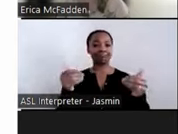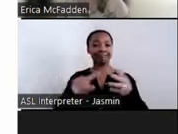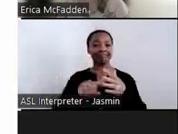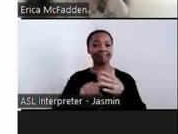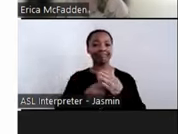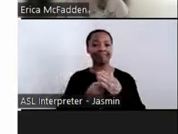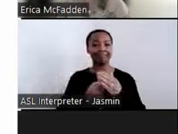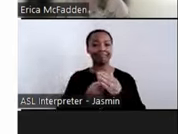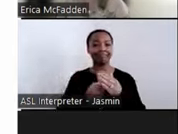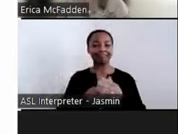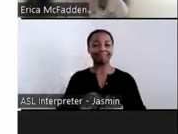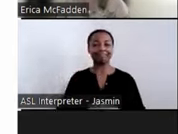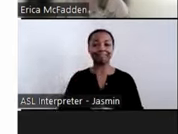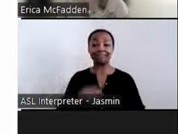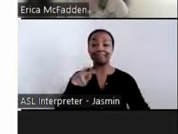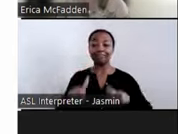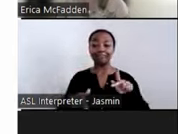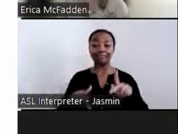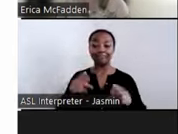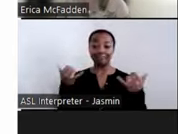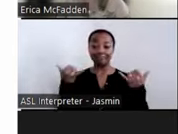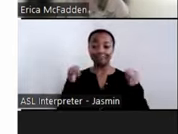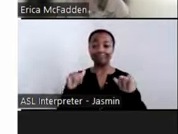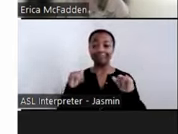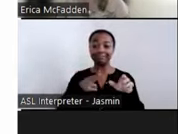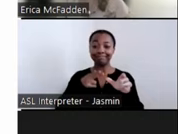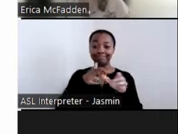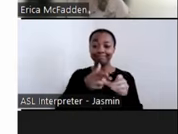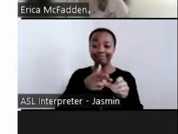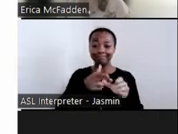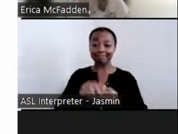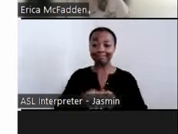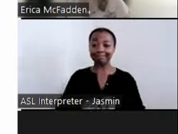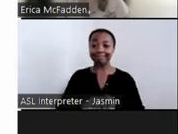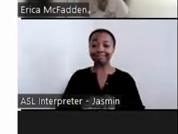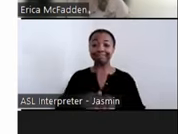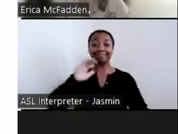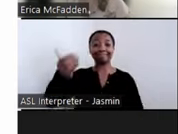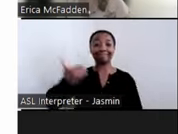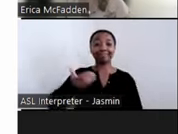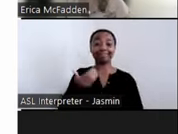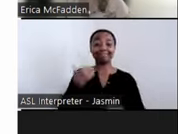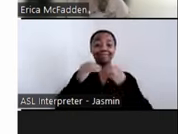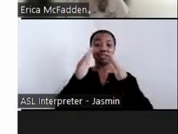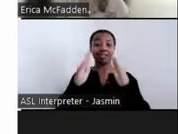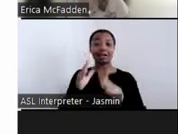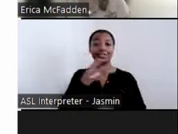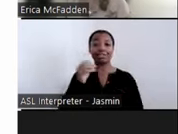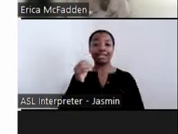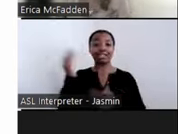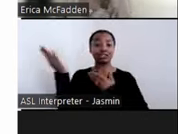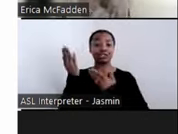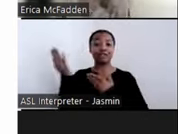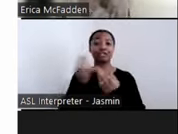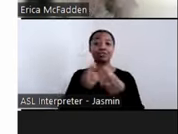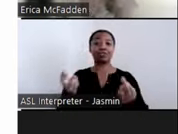coming in. Welcome to the Housing and Services Resource Center’s webinar, titled